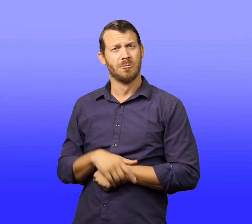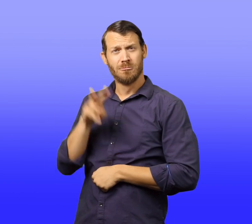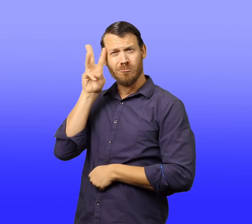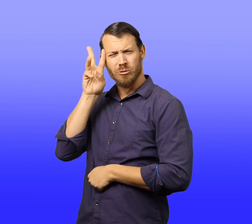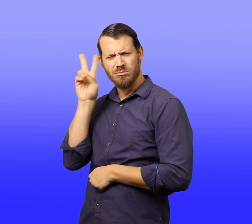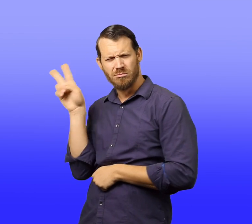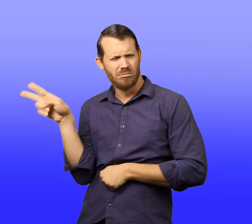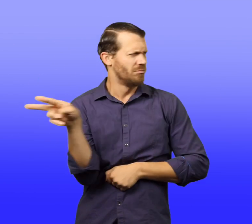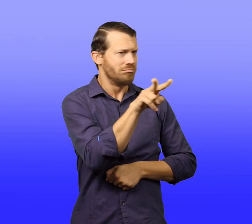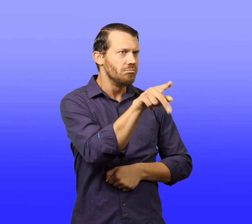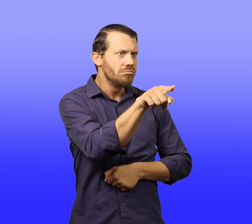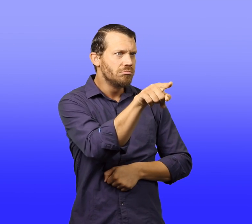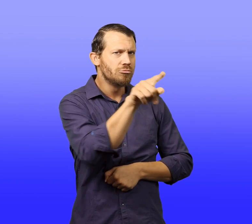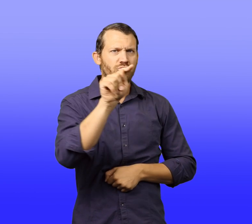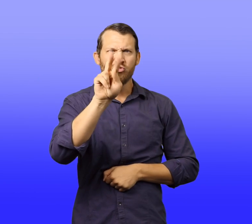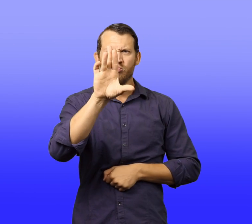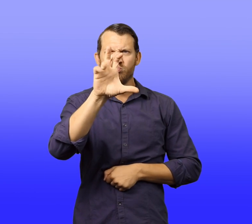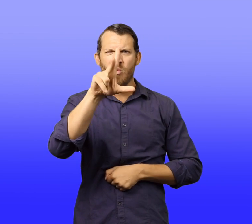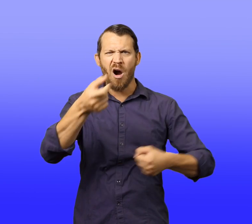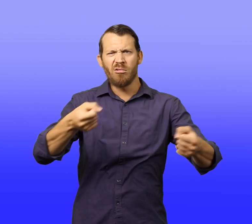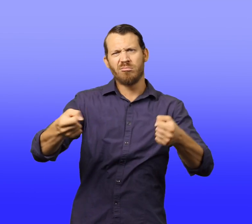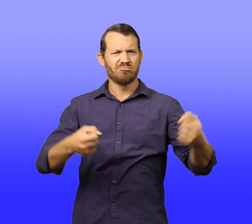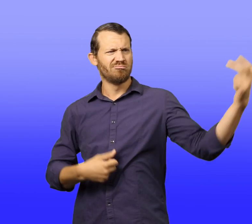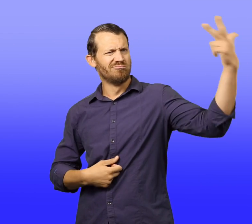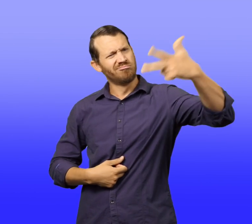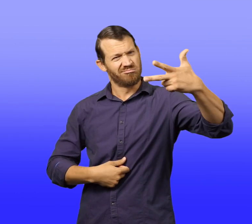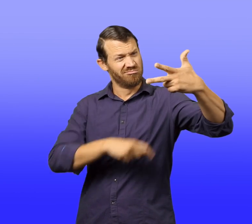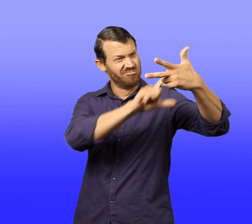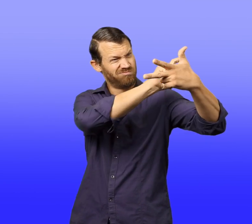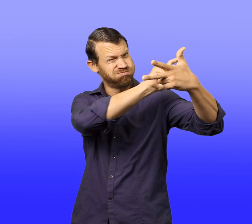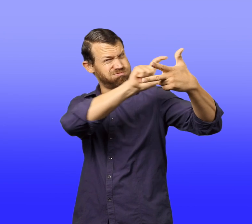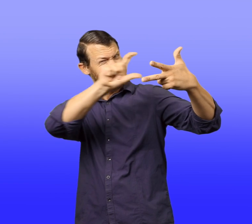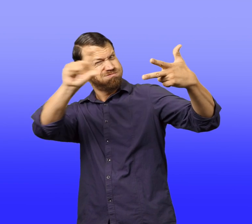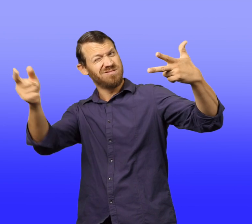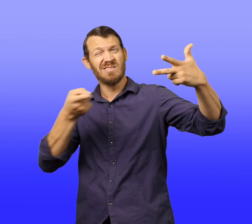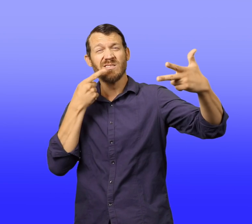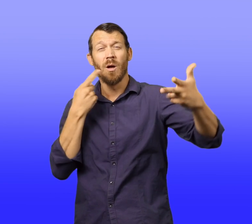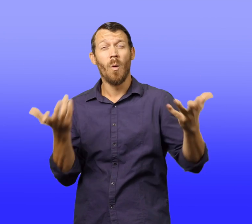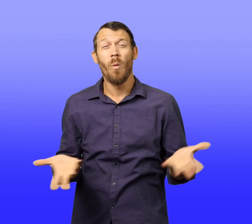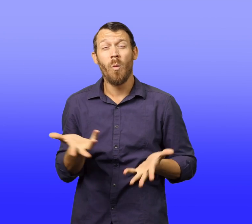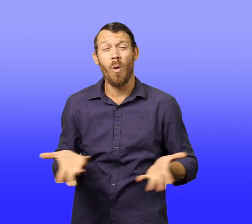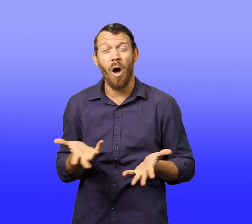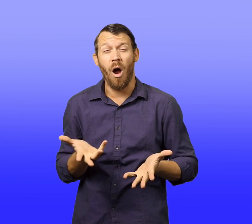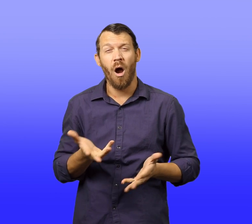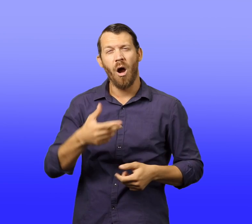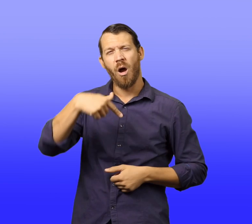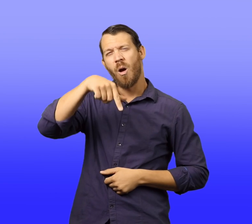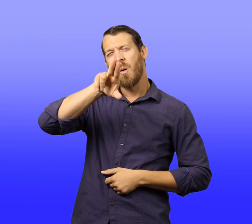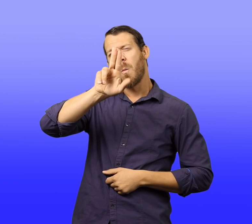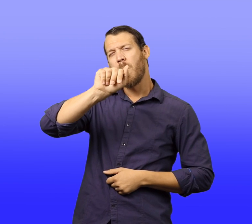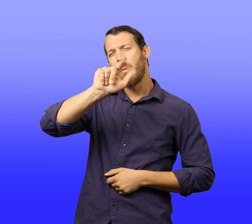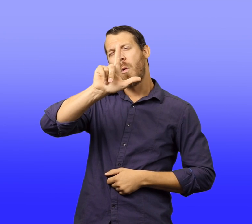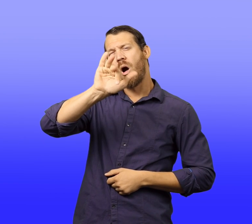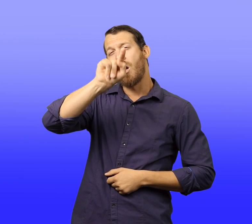"Oh, yes," they said. "Very important." Then Walter noticed lettering on the woodcutter's jackets.